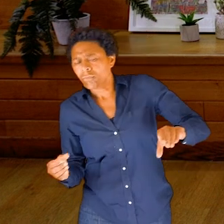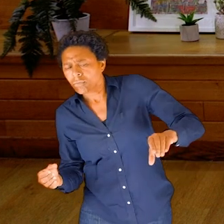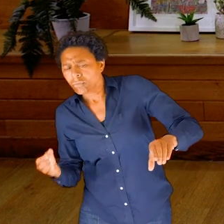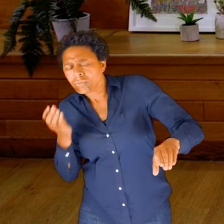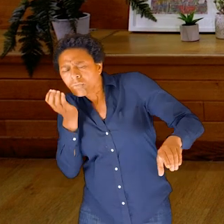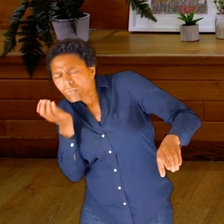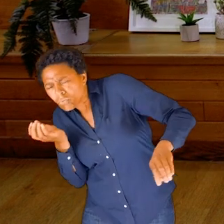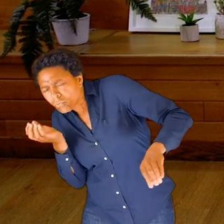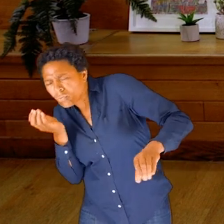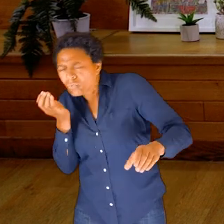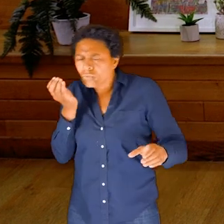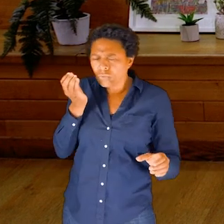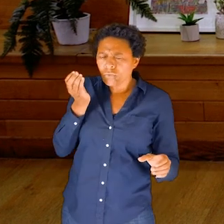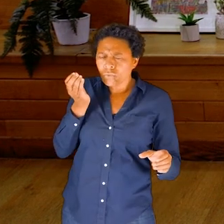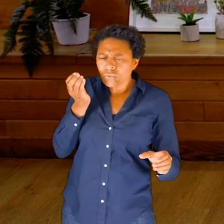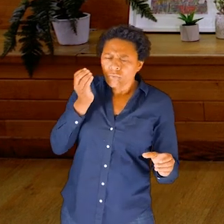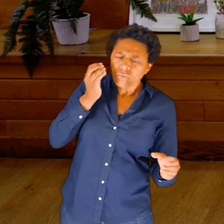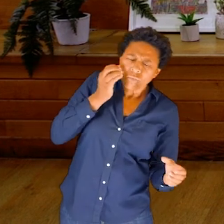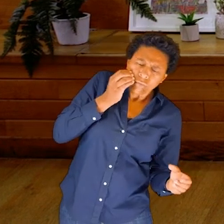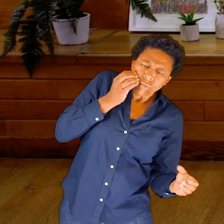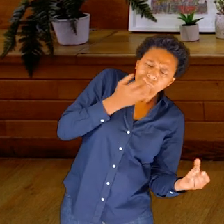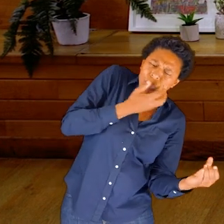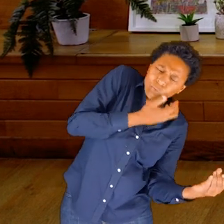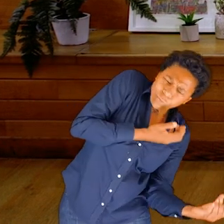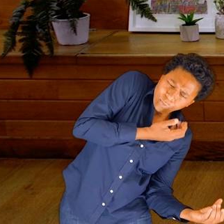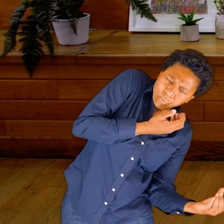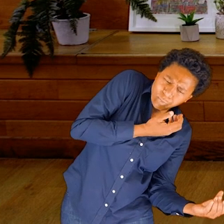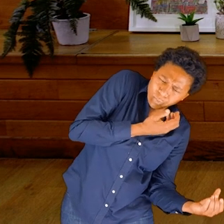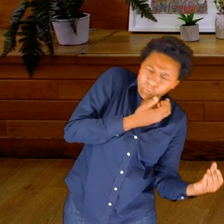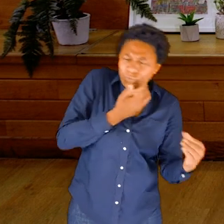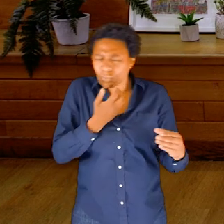So you can really focus on the sensation of water moving.